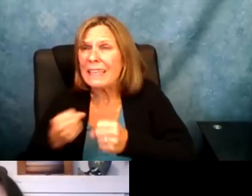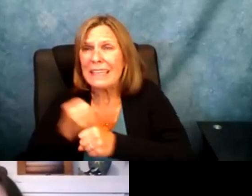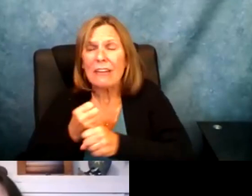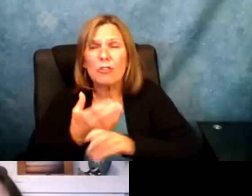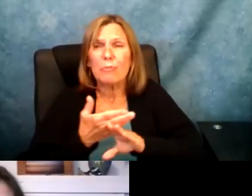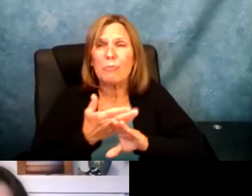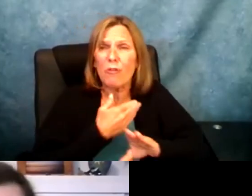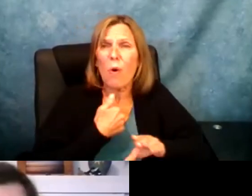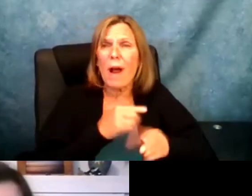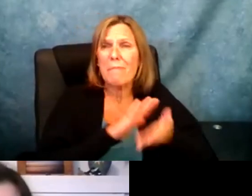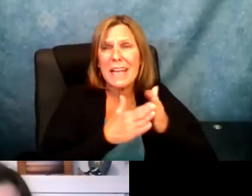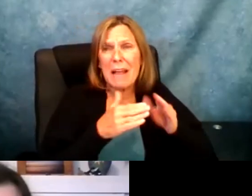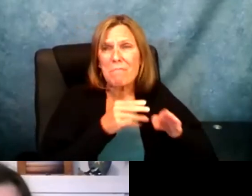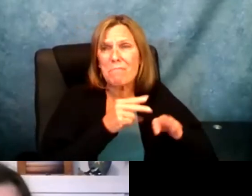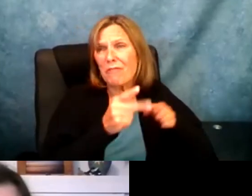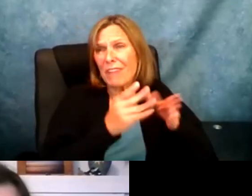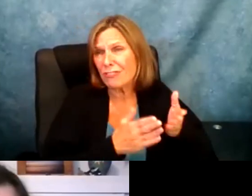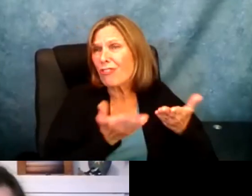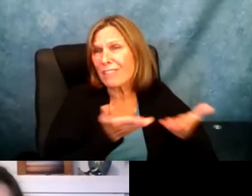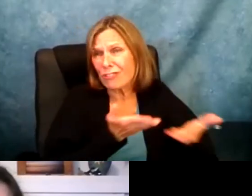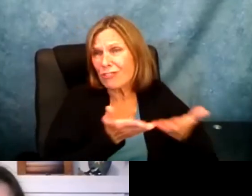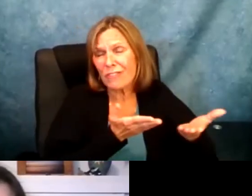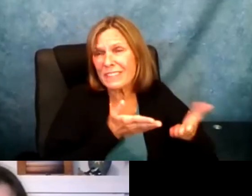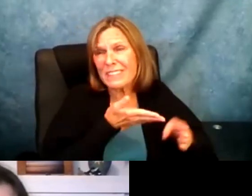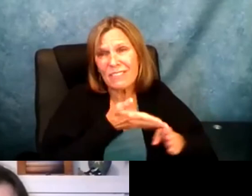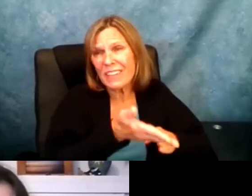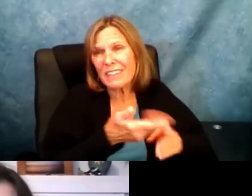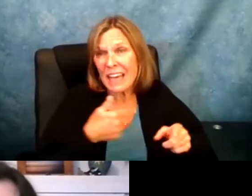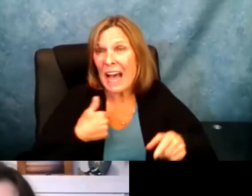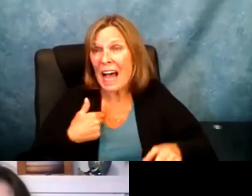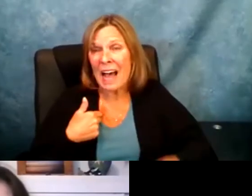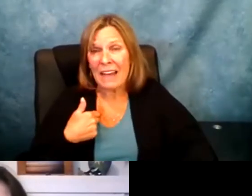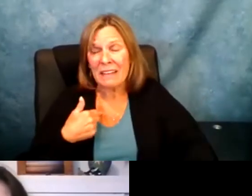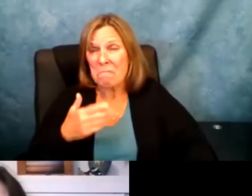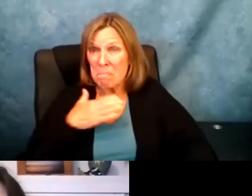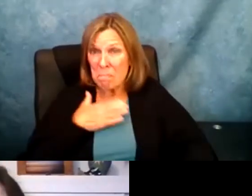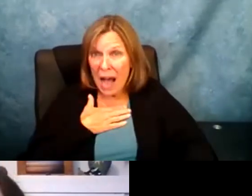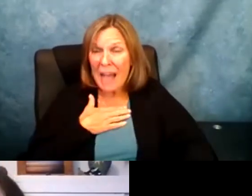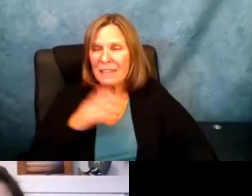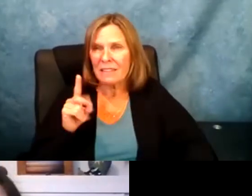rambling but I know with the disability and for years before I became a professional in the